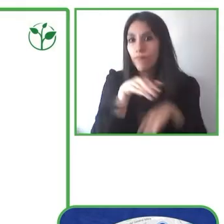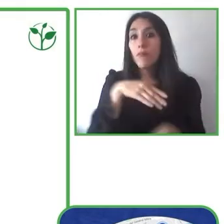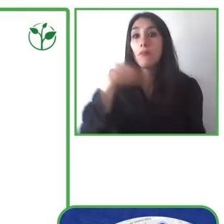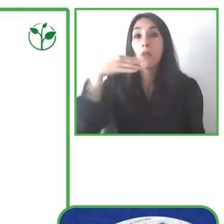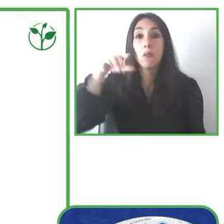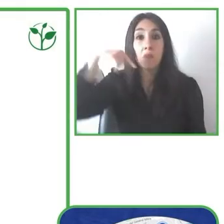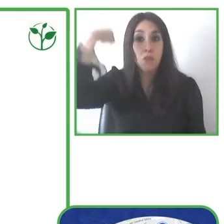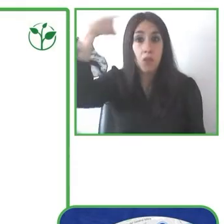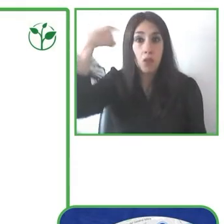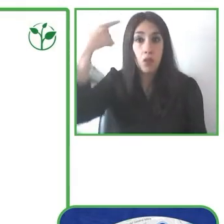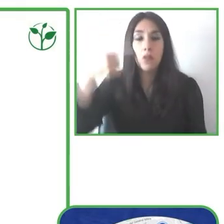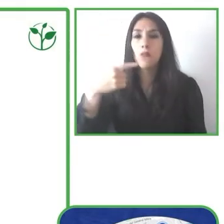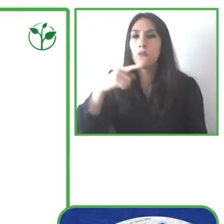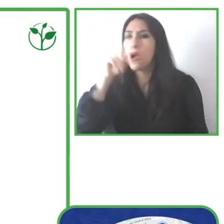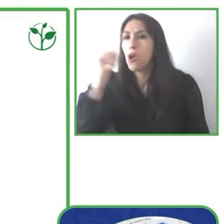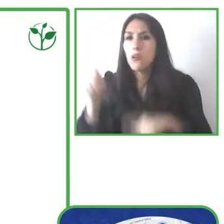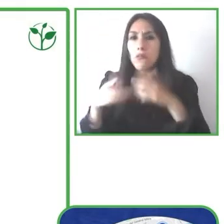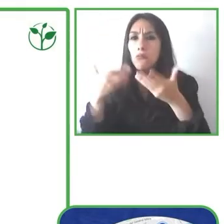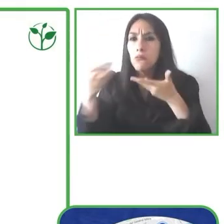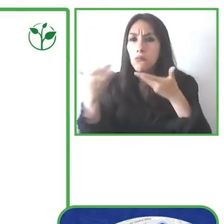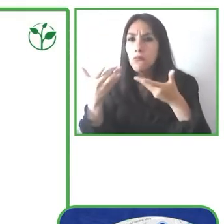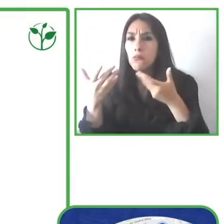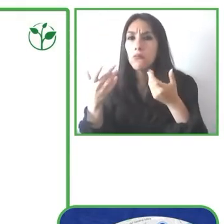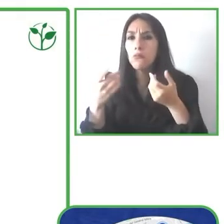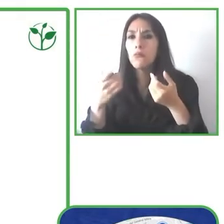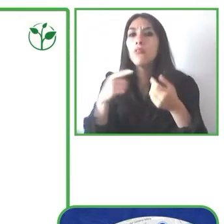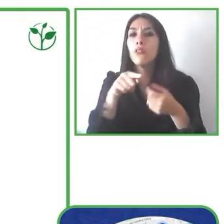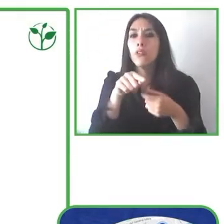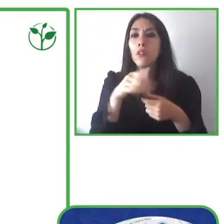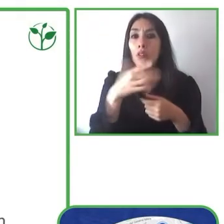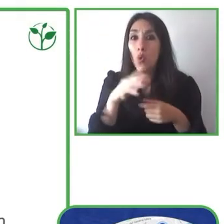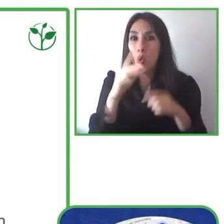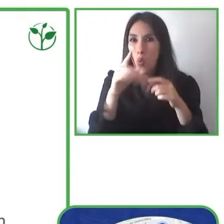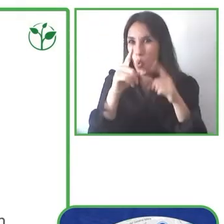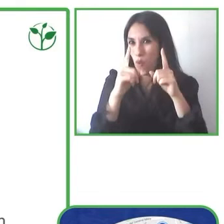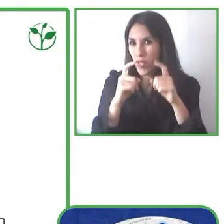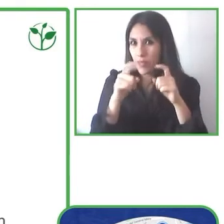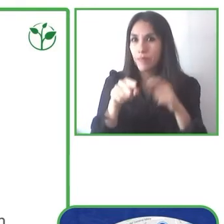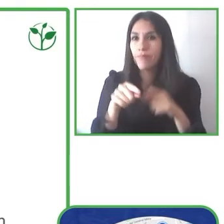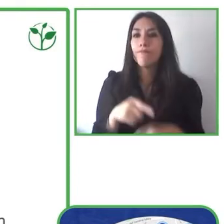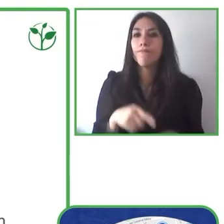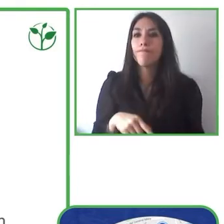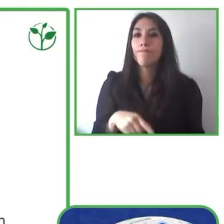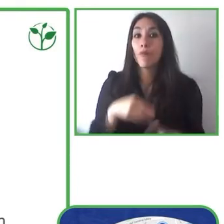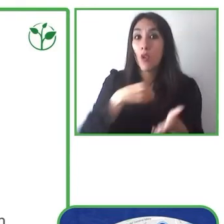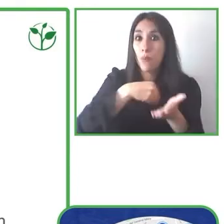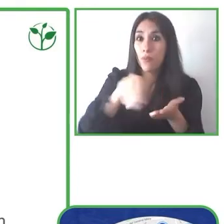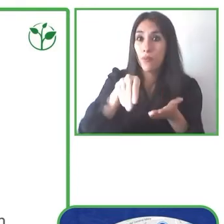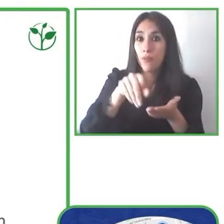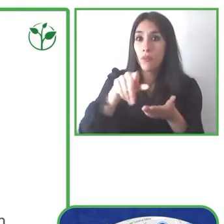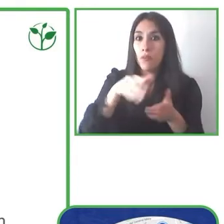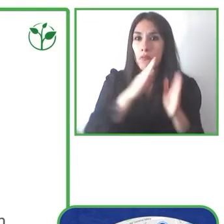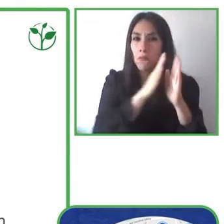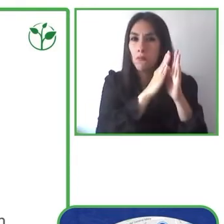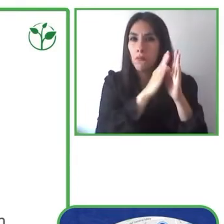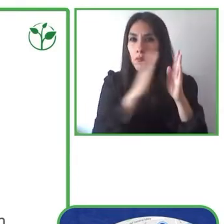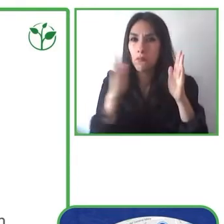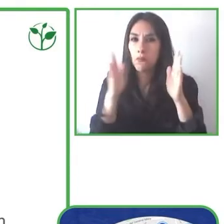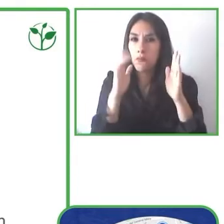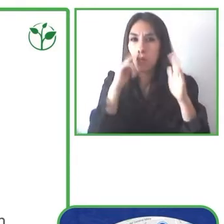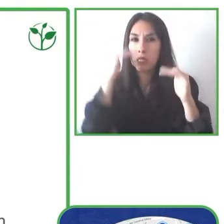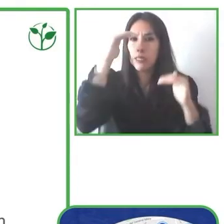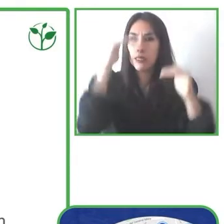spaces. We also sell annual subscriptions for our IT solutions and so.